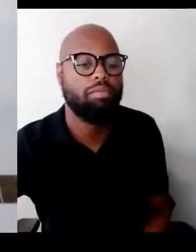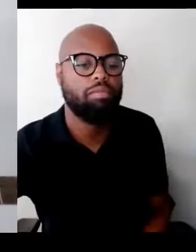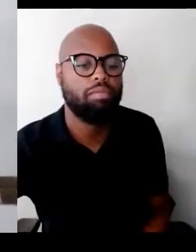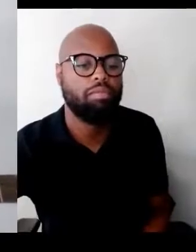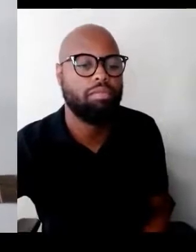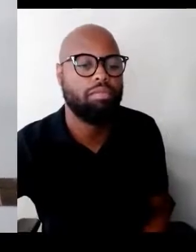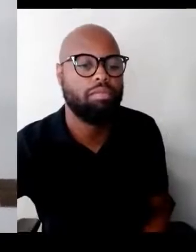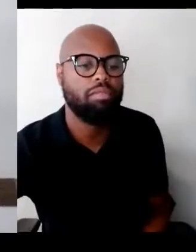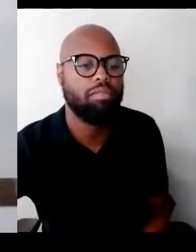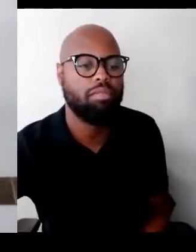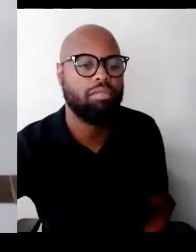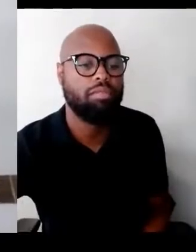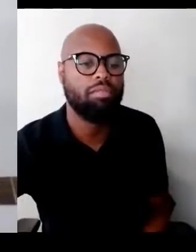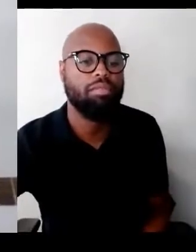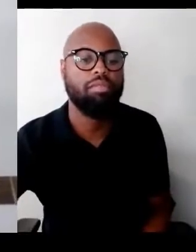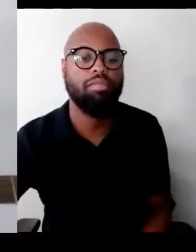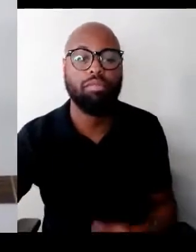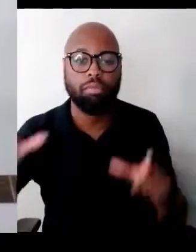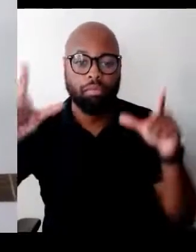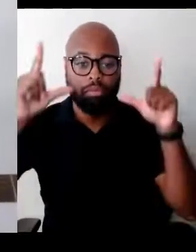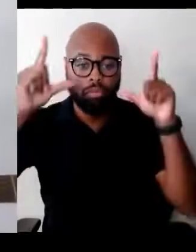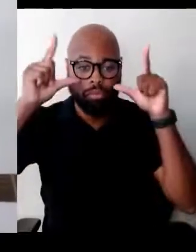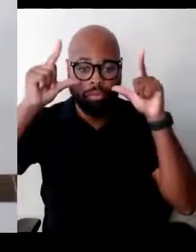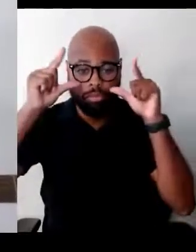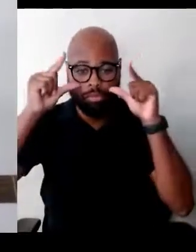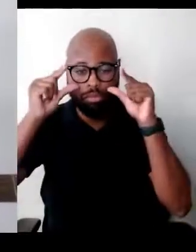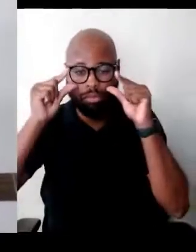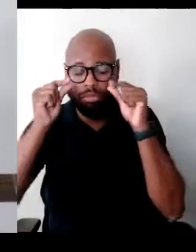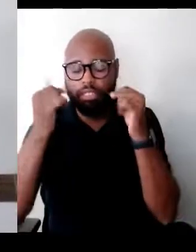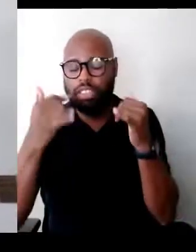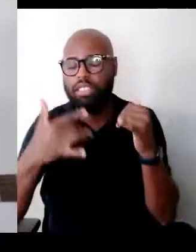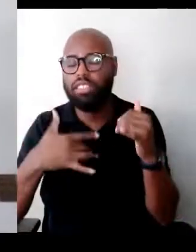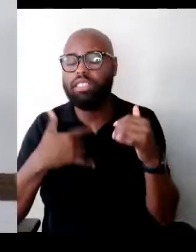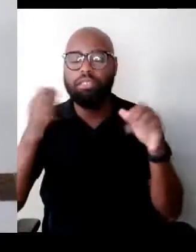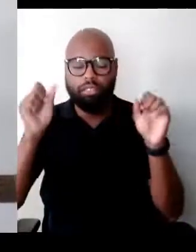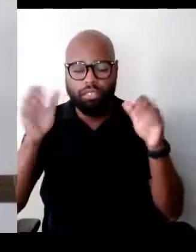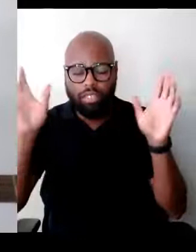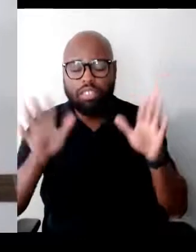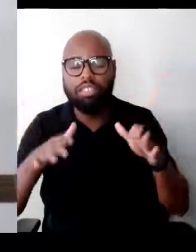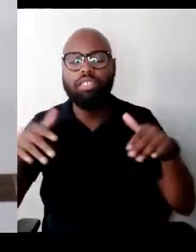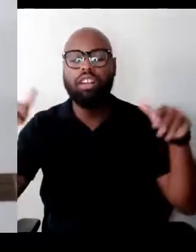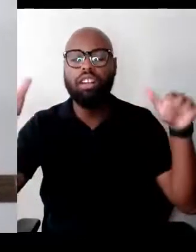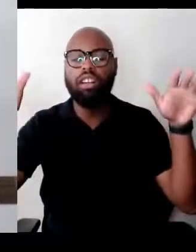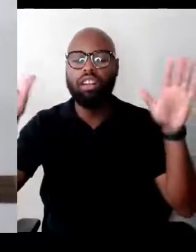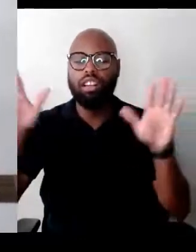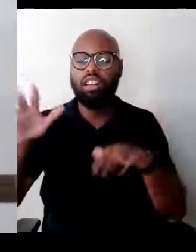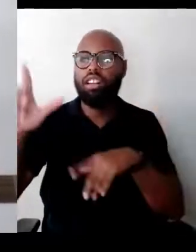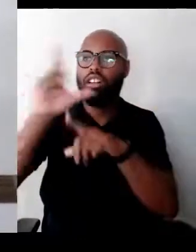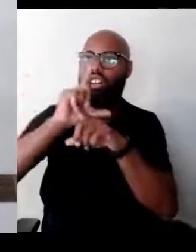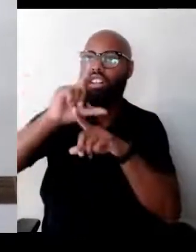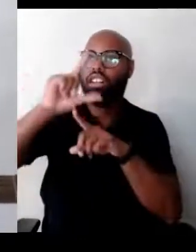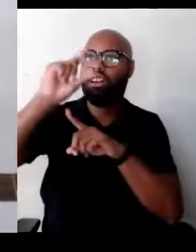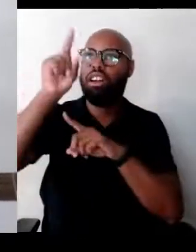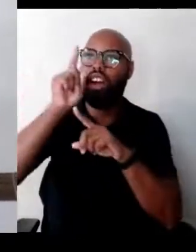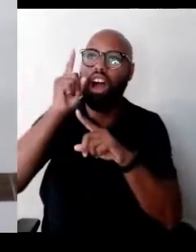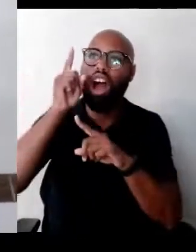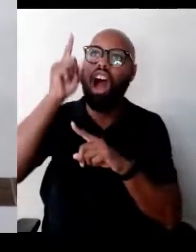Closing my eyes Now I can fly High above mountains into the sky